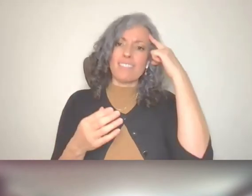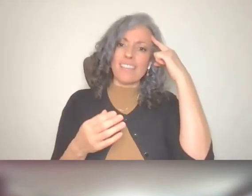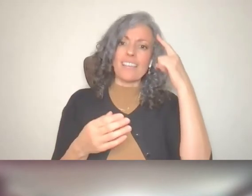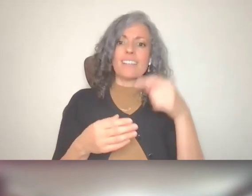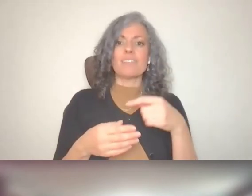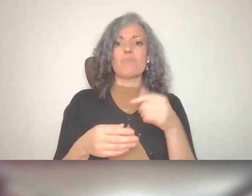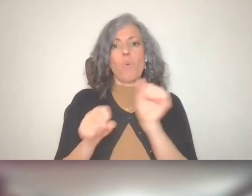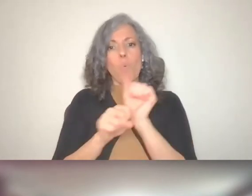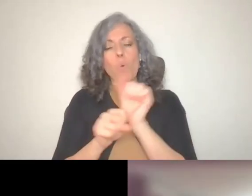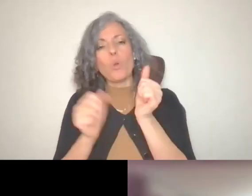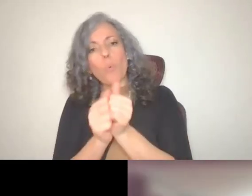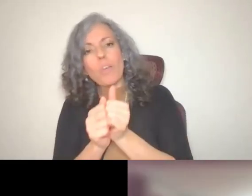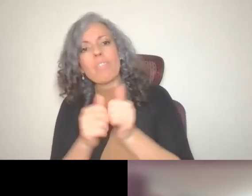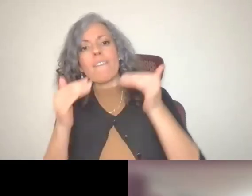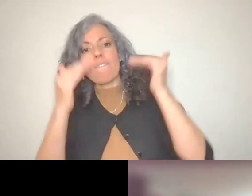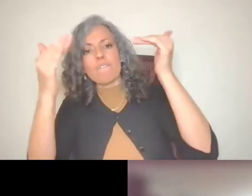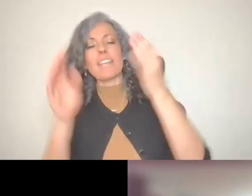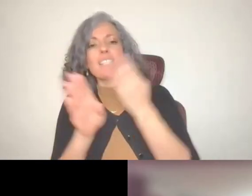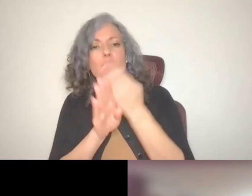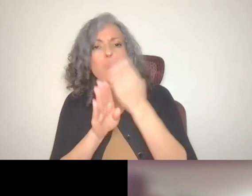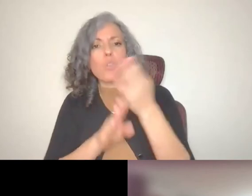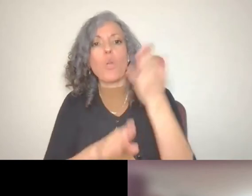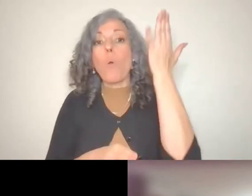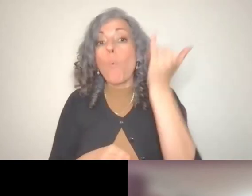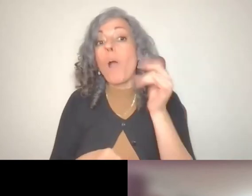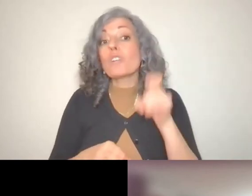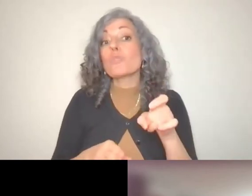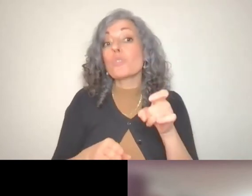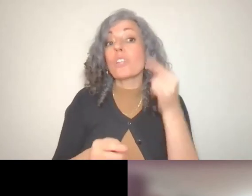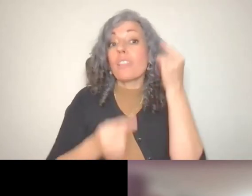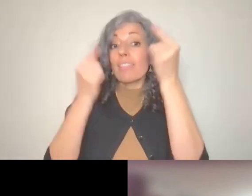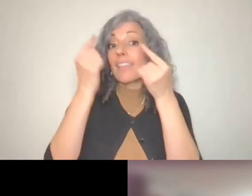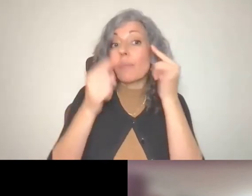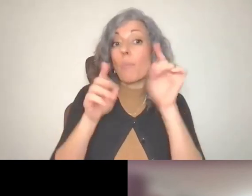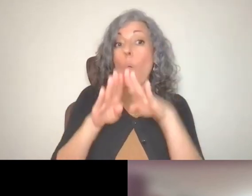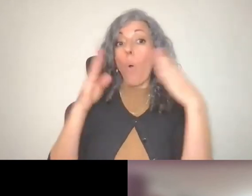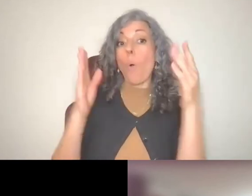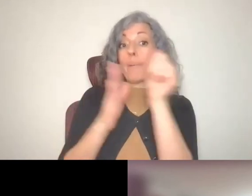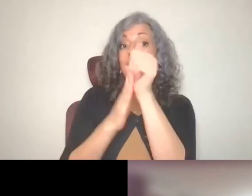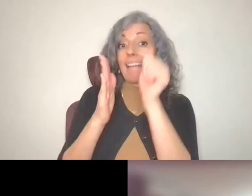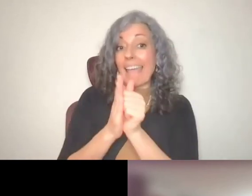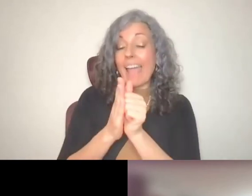advancing their careers about why they should consider opening and saving and investing in an ABLE account?